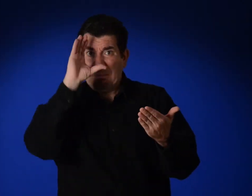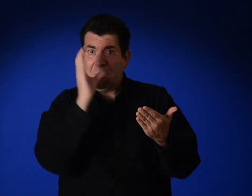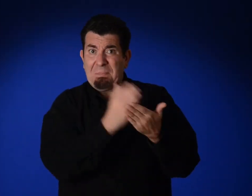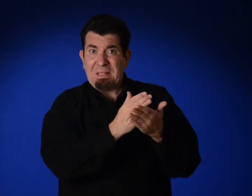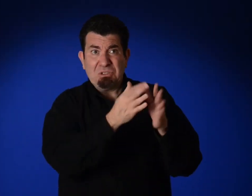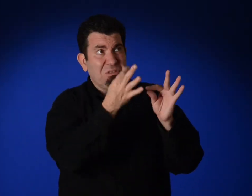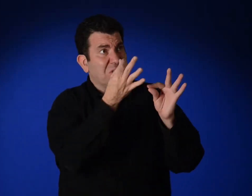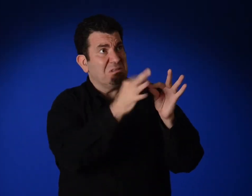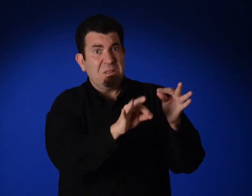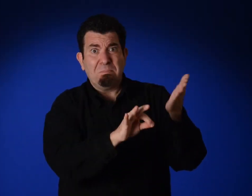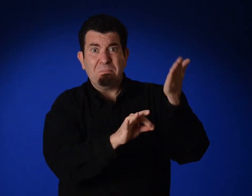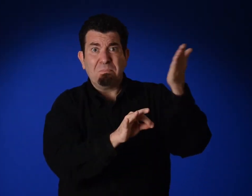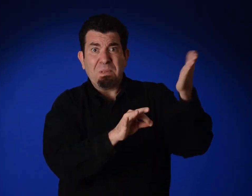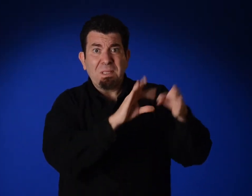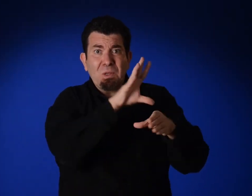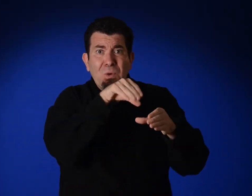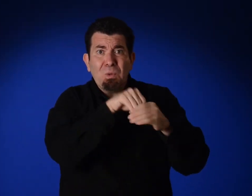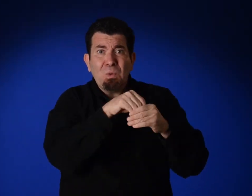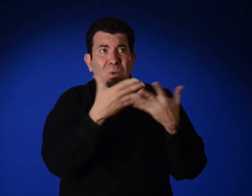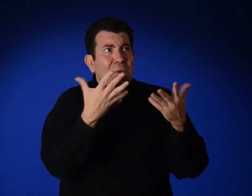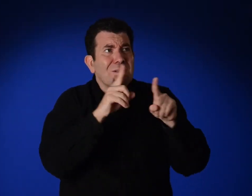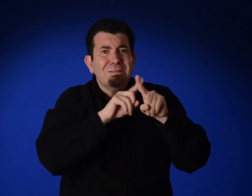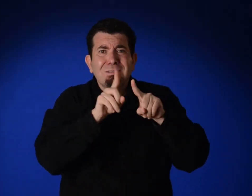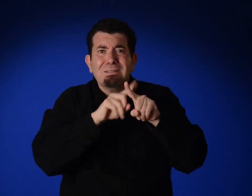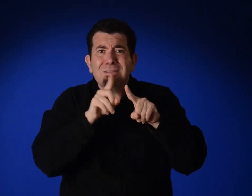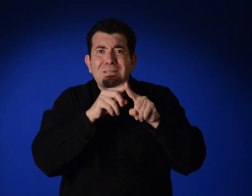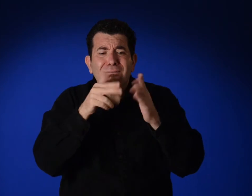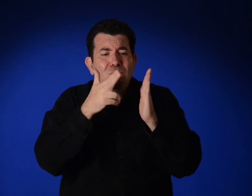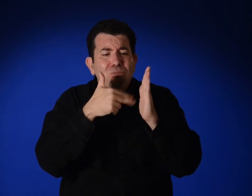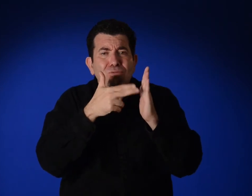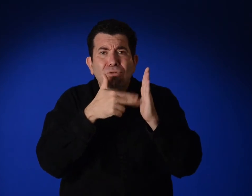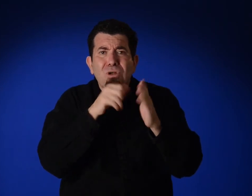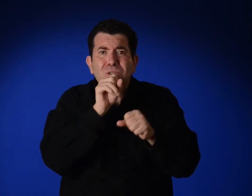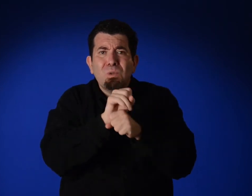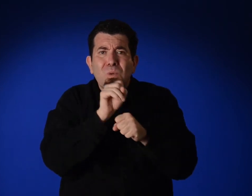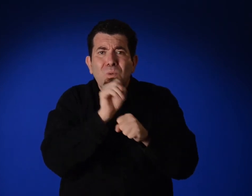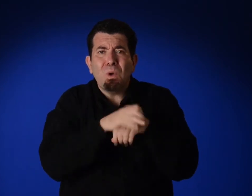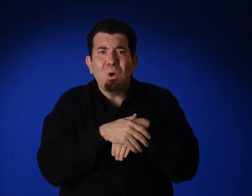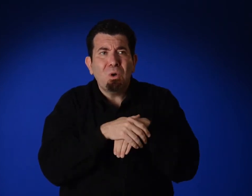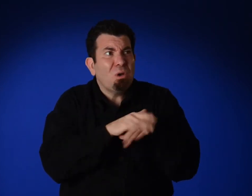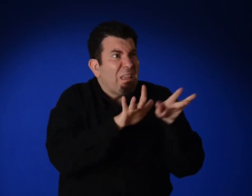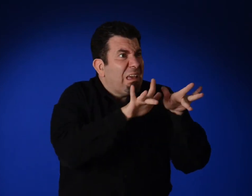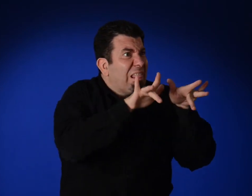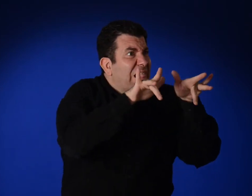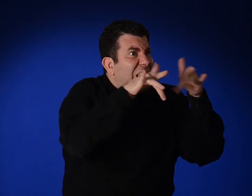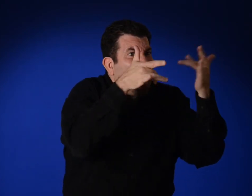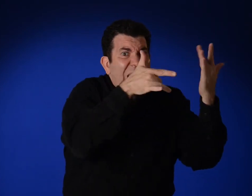The painting seems simple but includes different brush strokes.